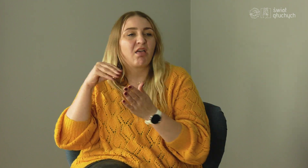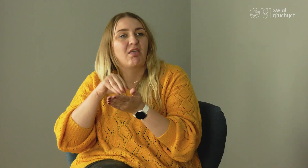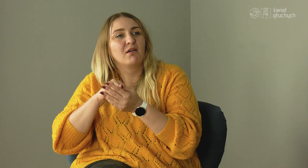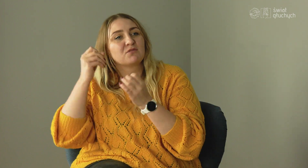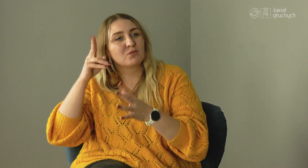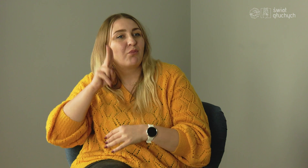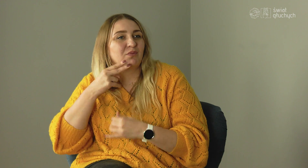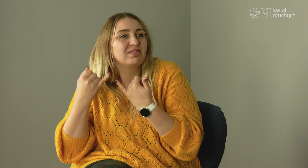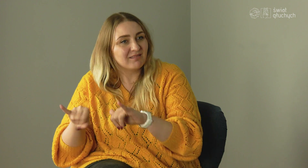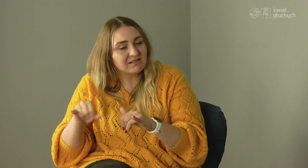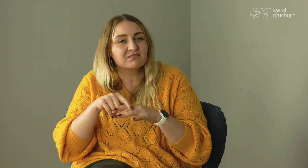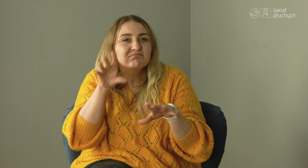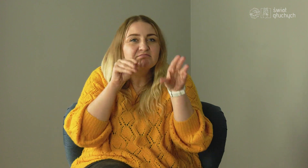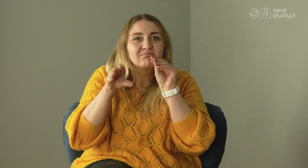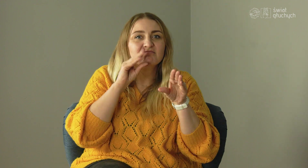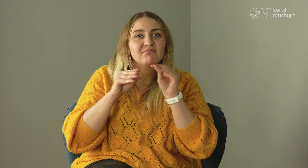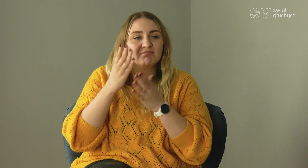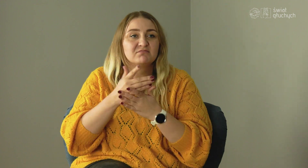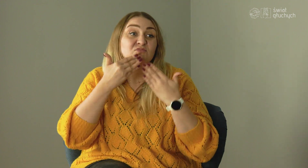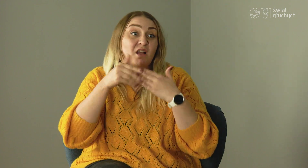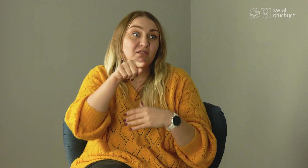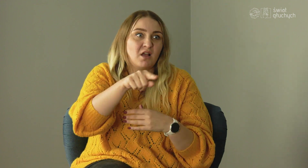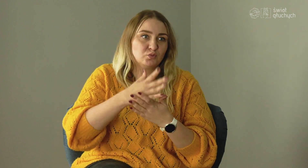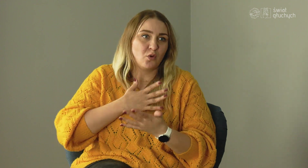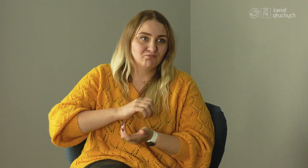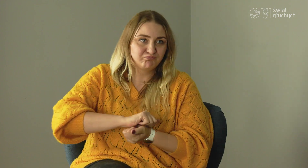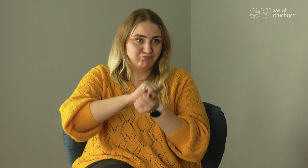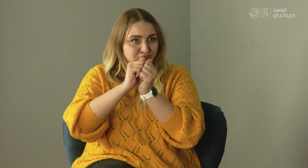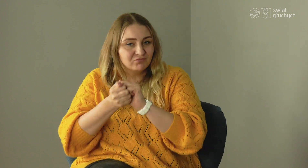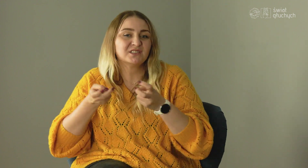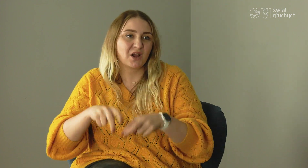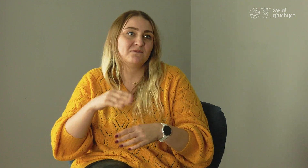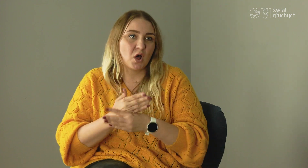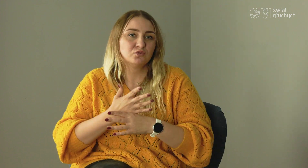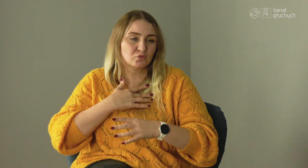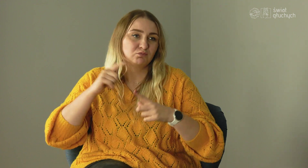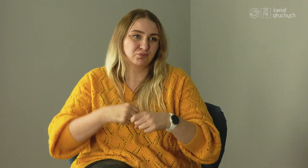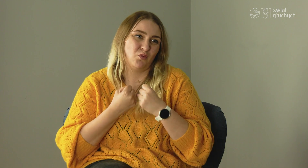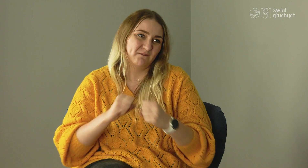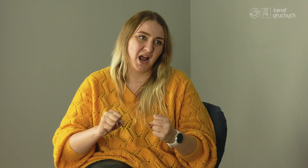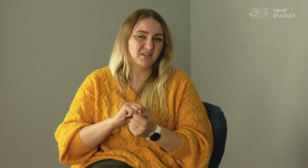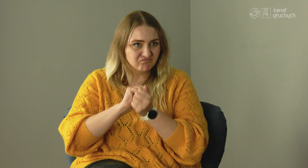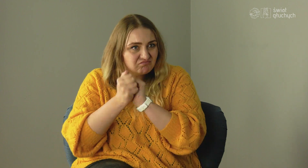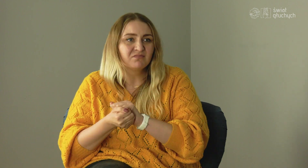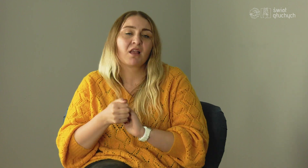and here I was observing the hearing culture, Which changed me, I finally started a company.